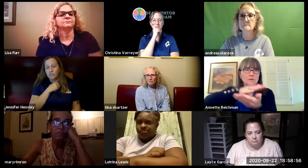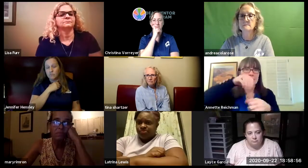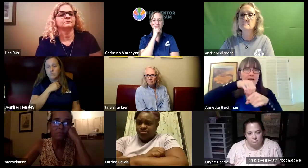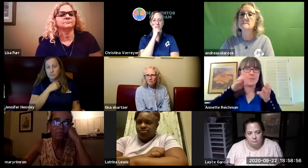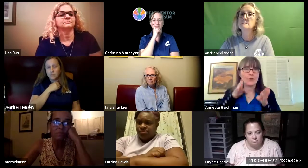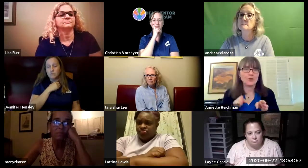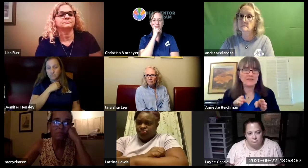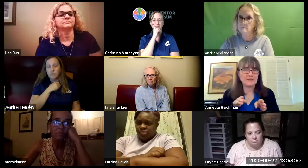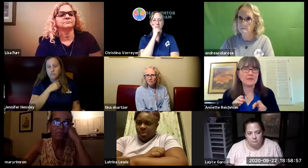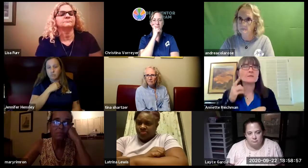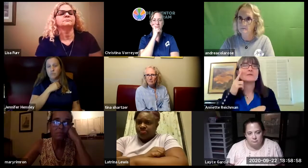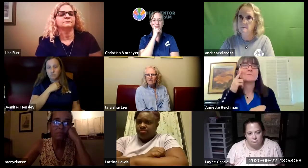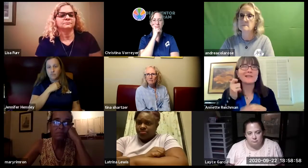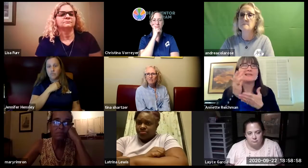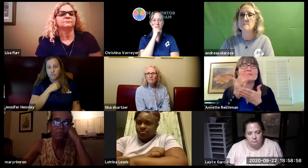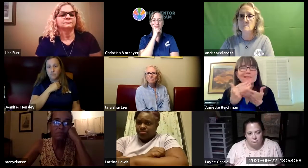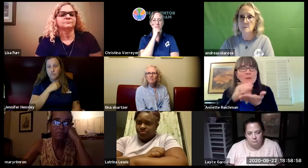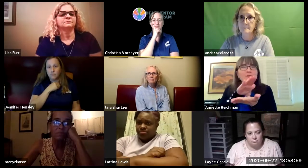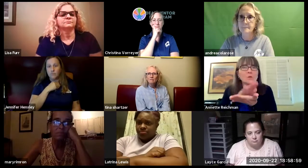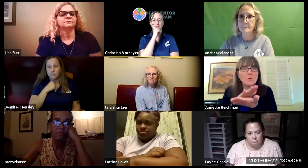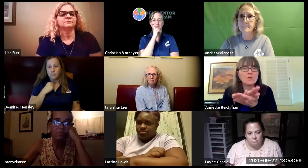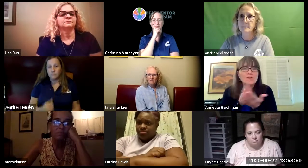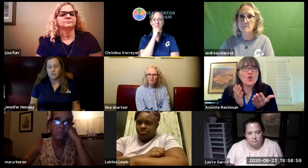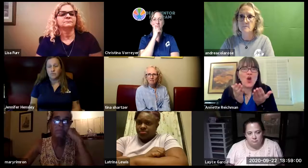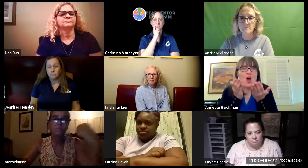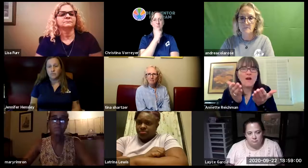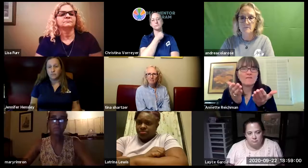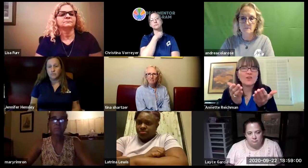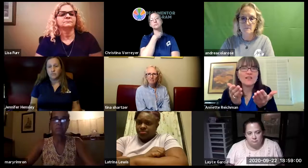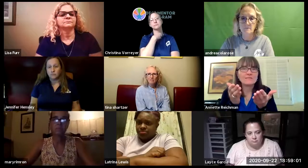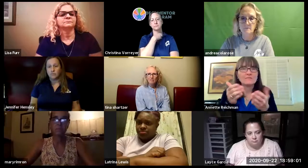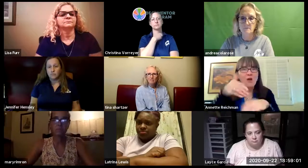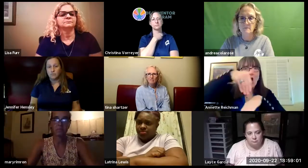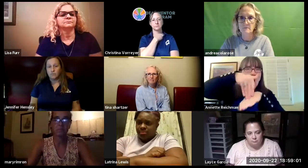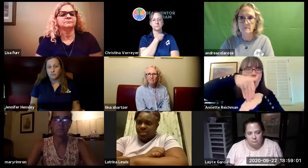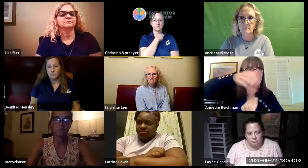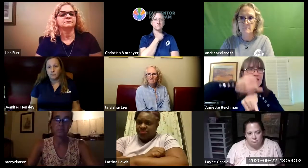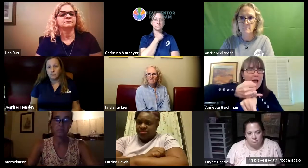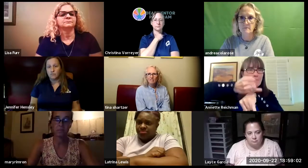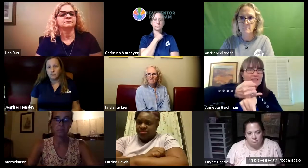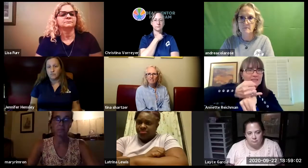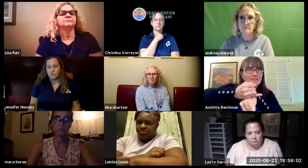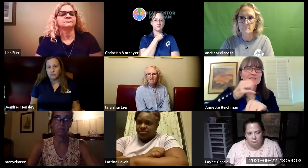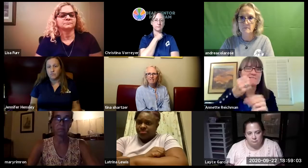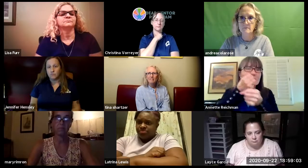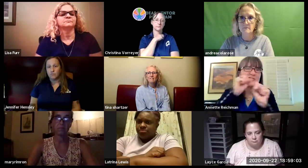actually already going into these campuses